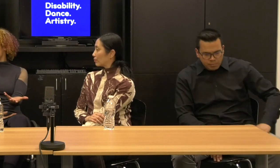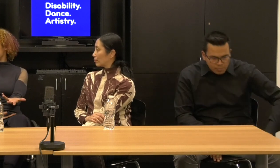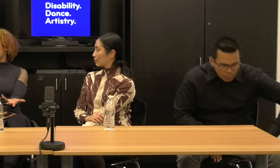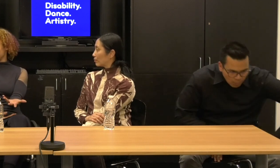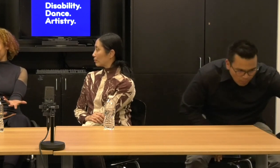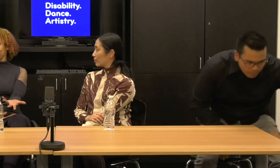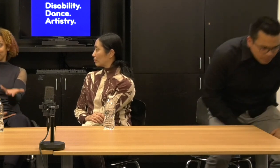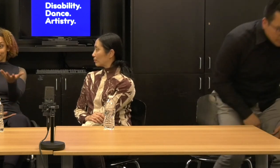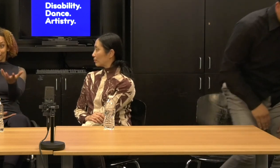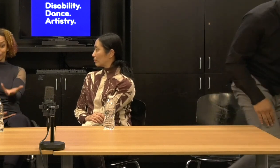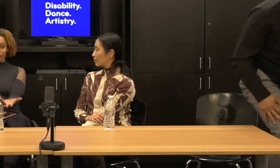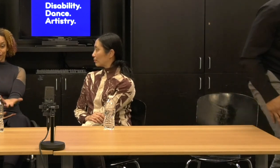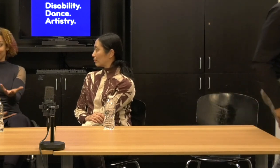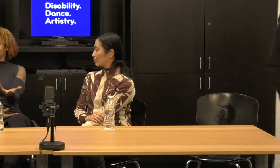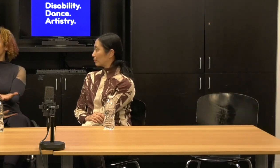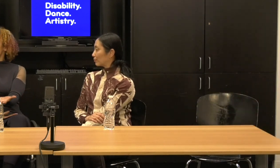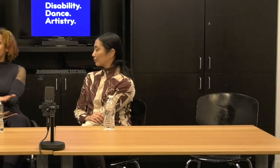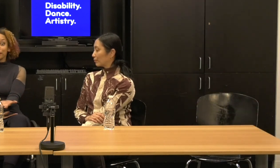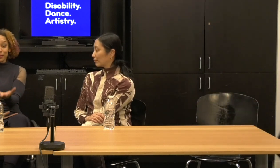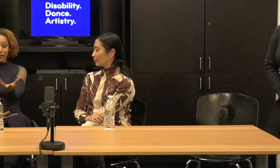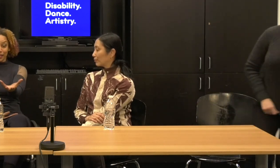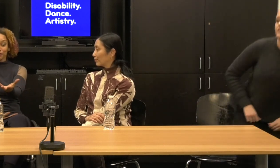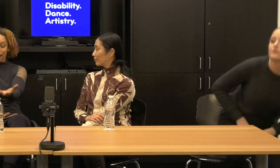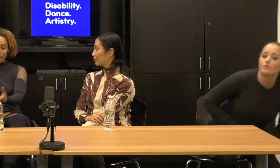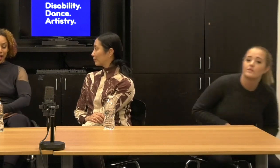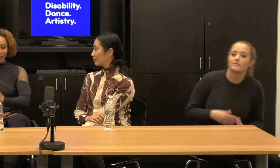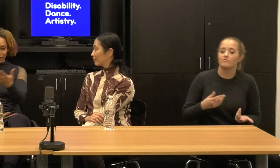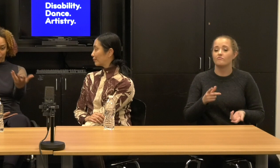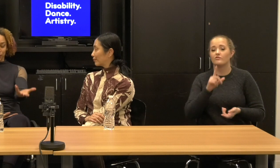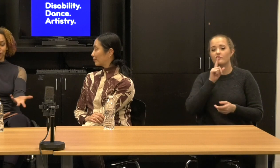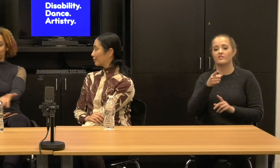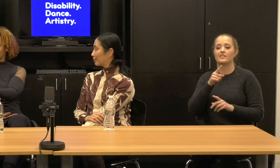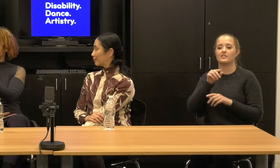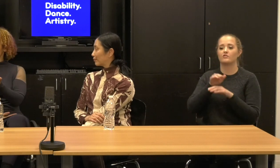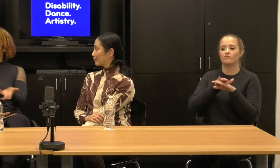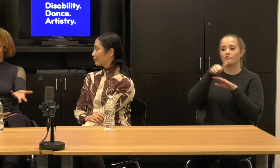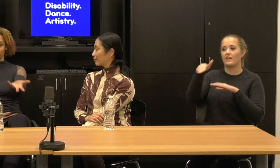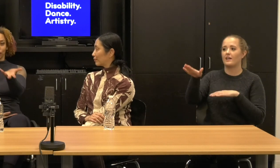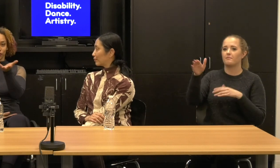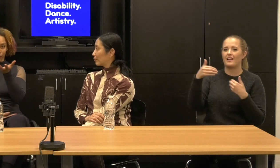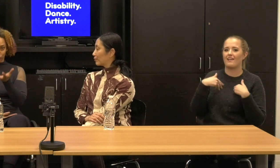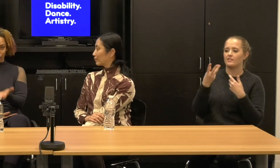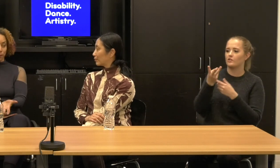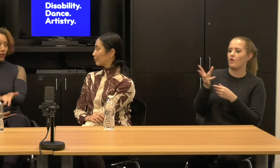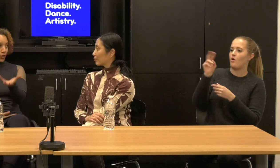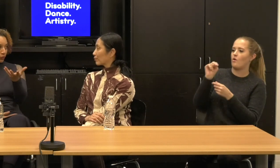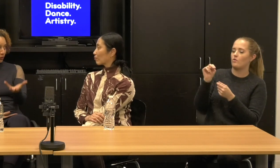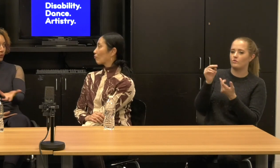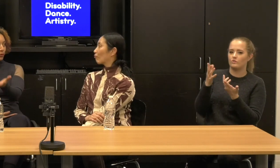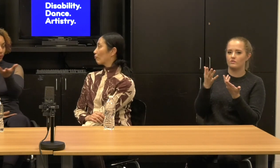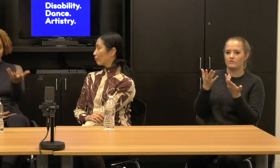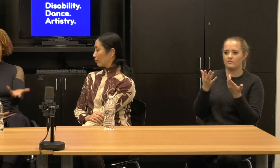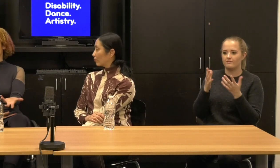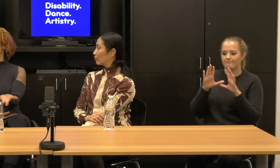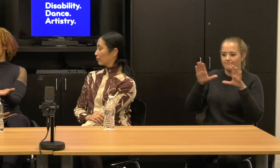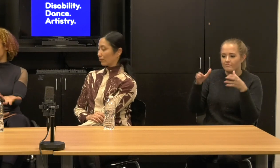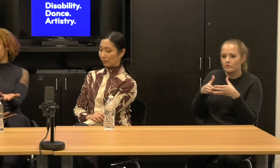I mean, no, I might even the ramp has its own travel logistics assembly crew coordinator's